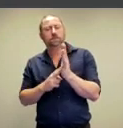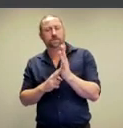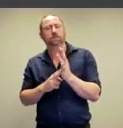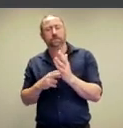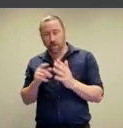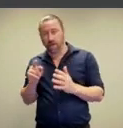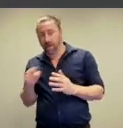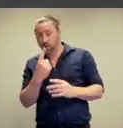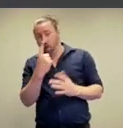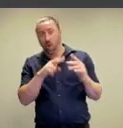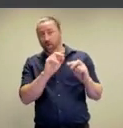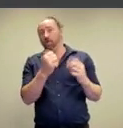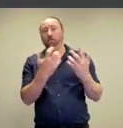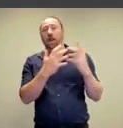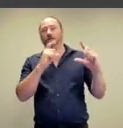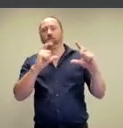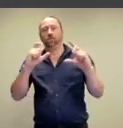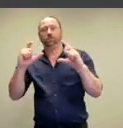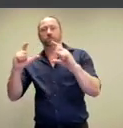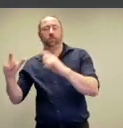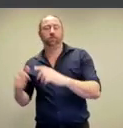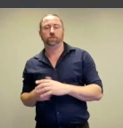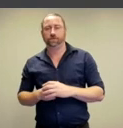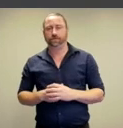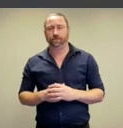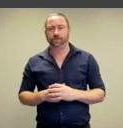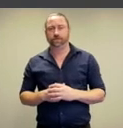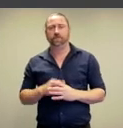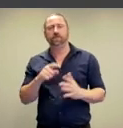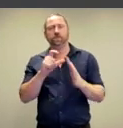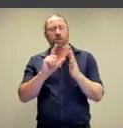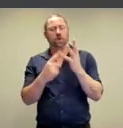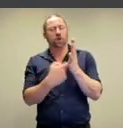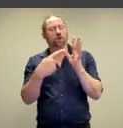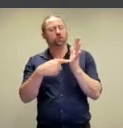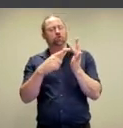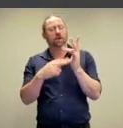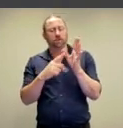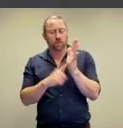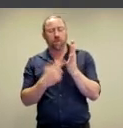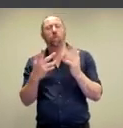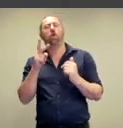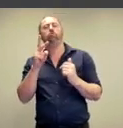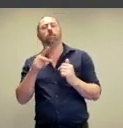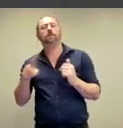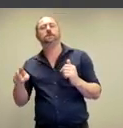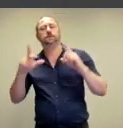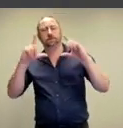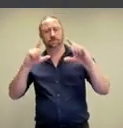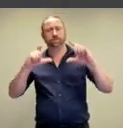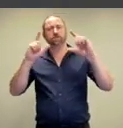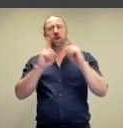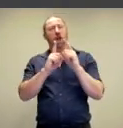one of many photographs.